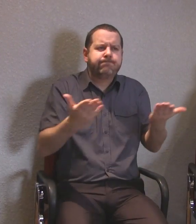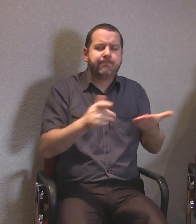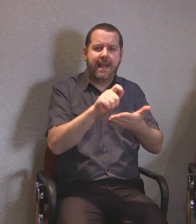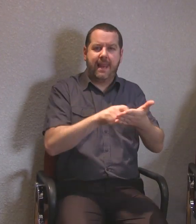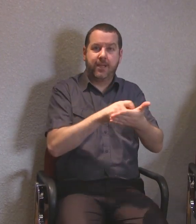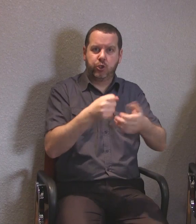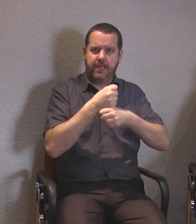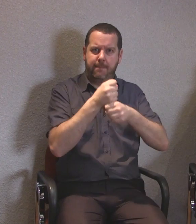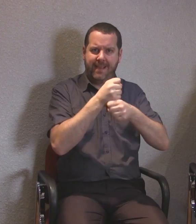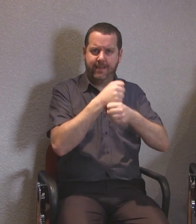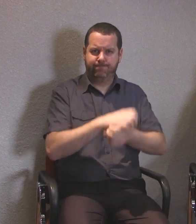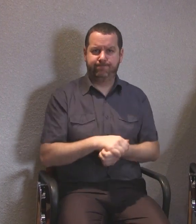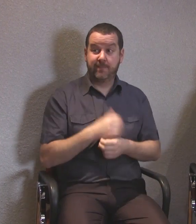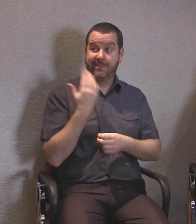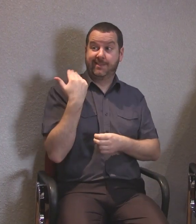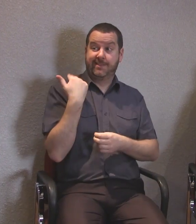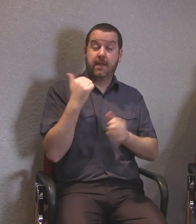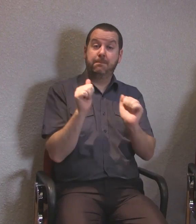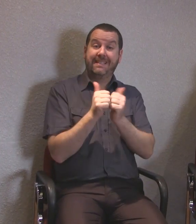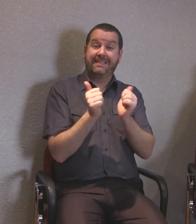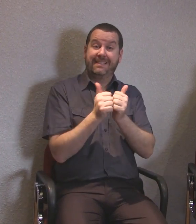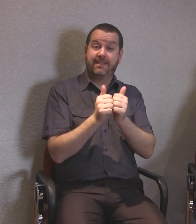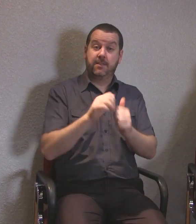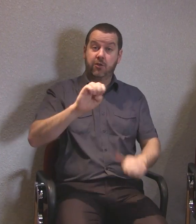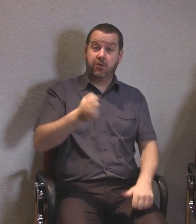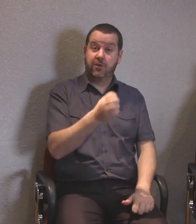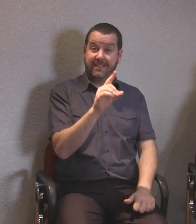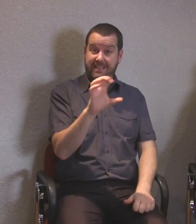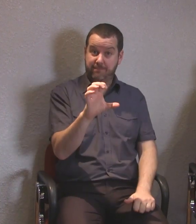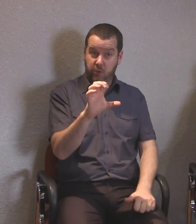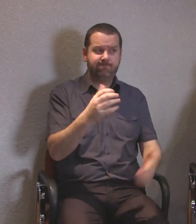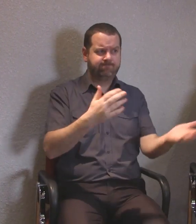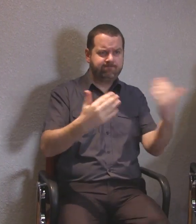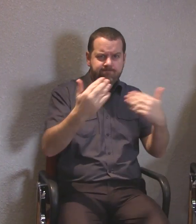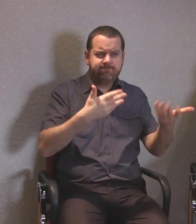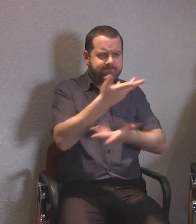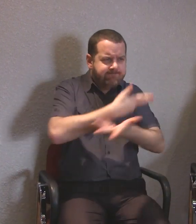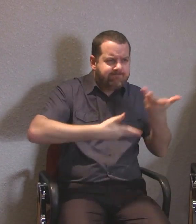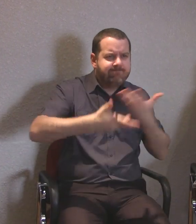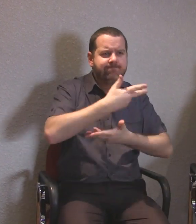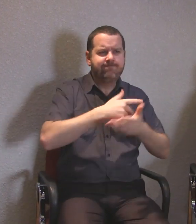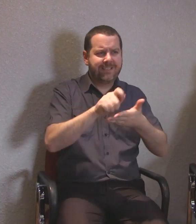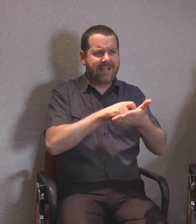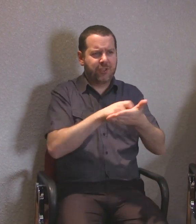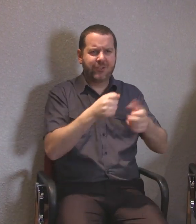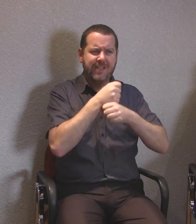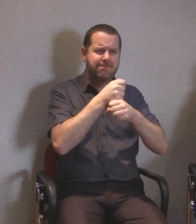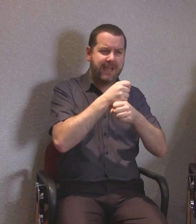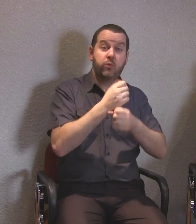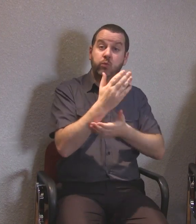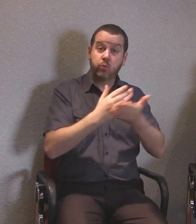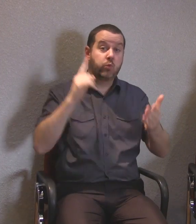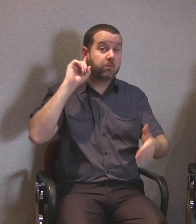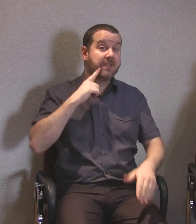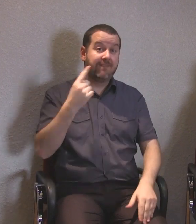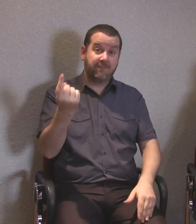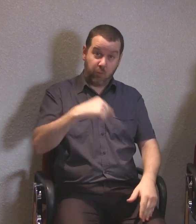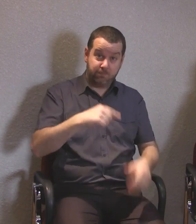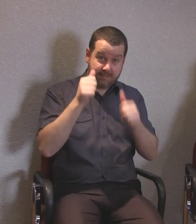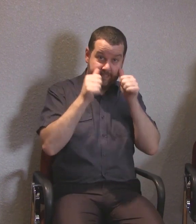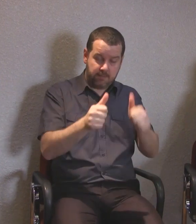We held a meeting about the campaign in early December and some members of the Deaf community attended